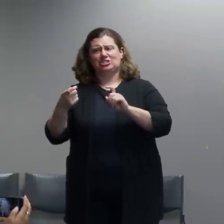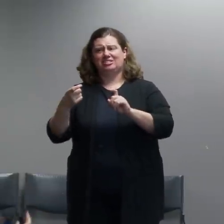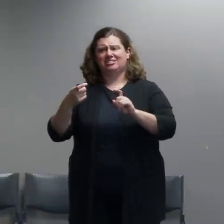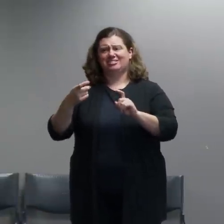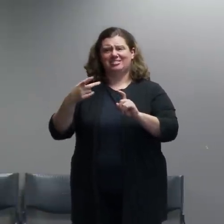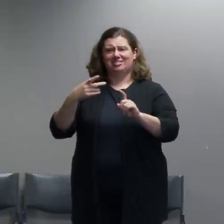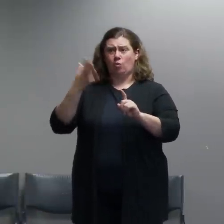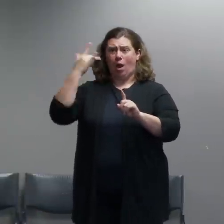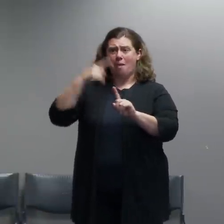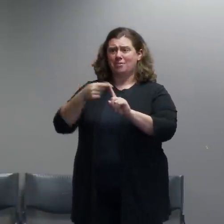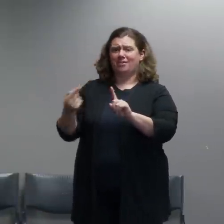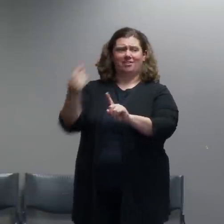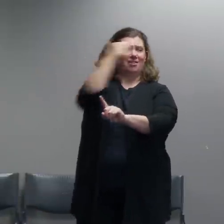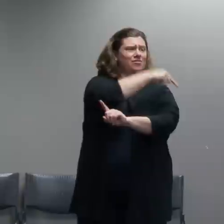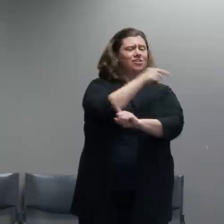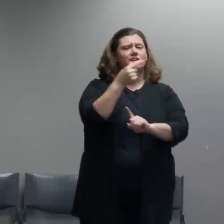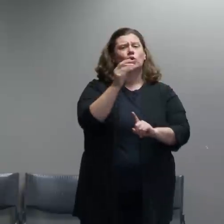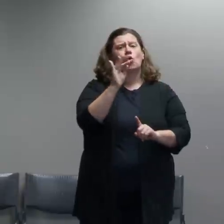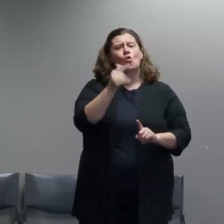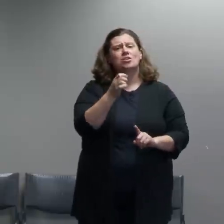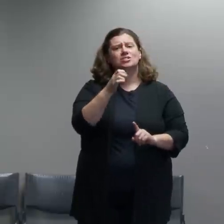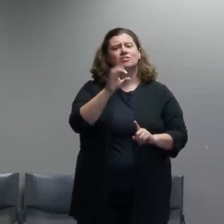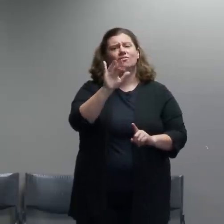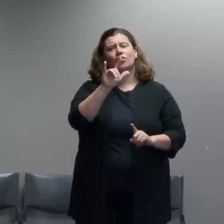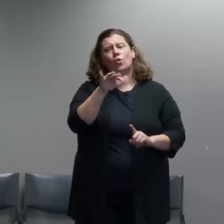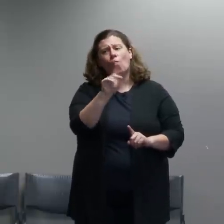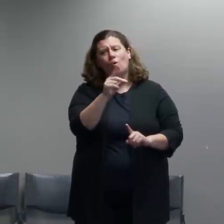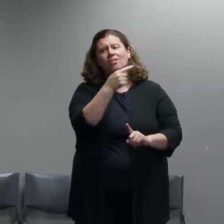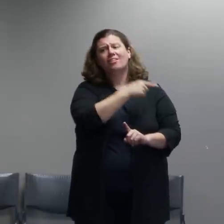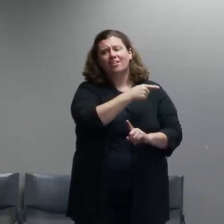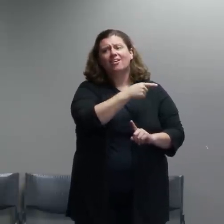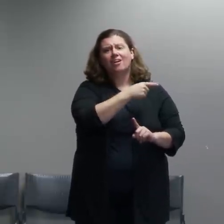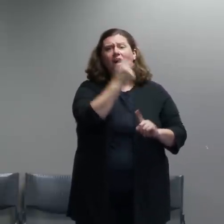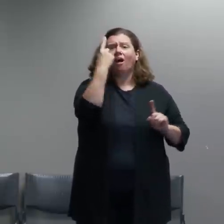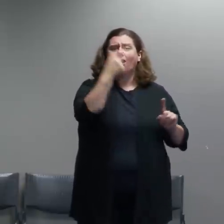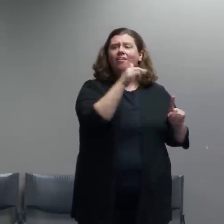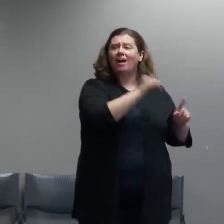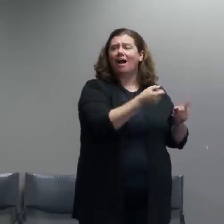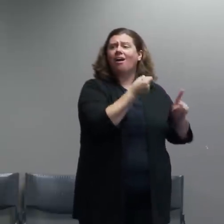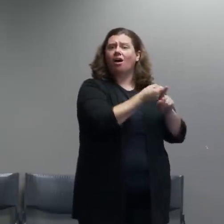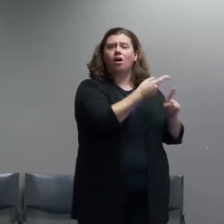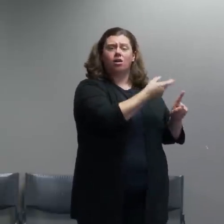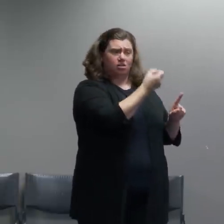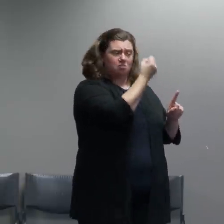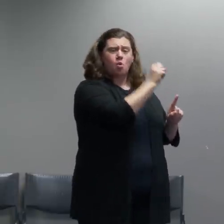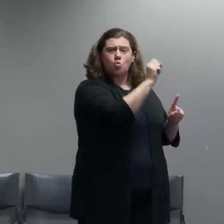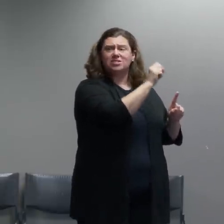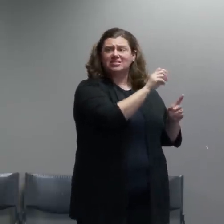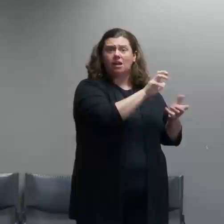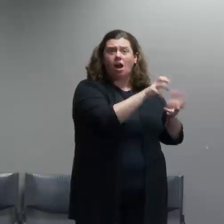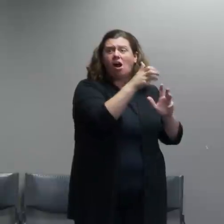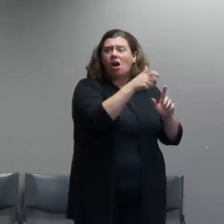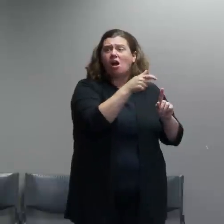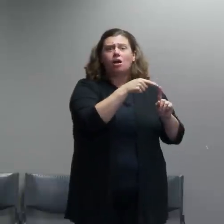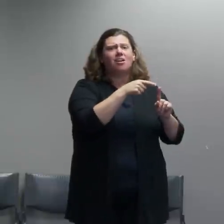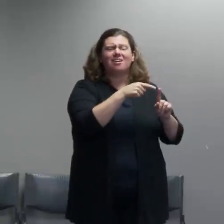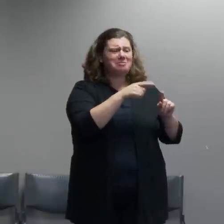There's a very big difference between protests and the kind of mayhem that we've seen every night and you're going to hear me